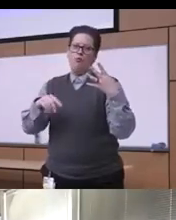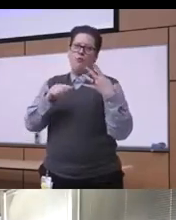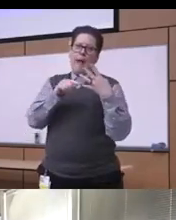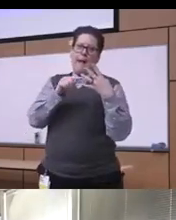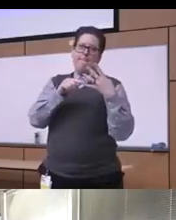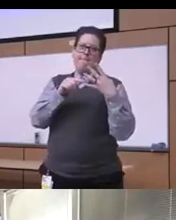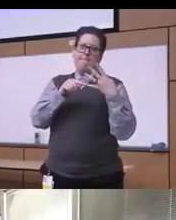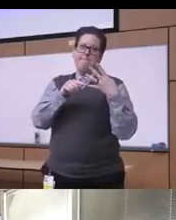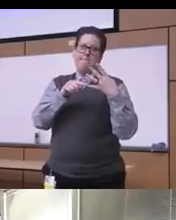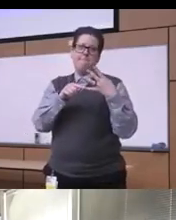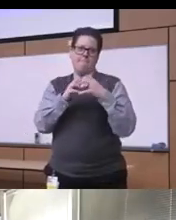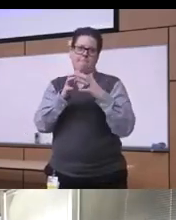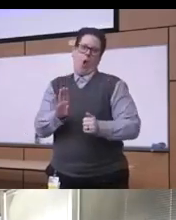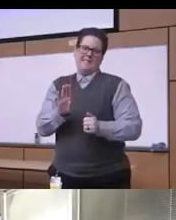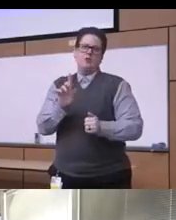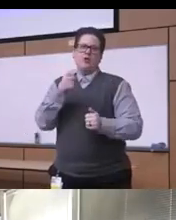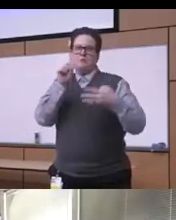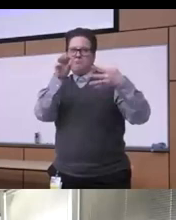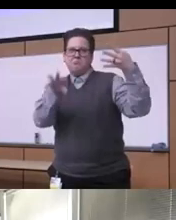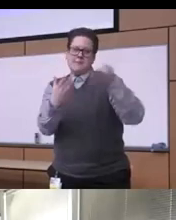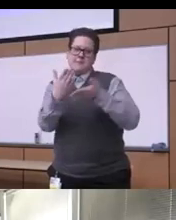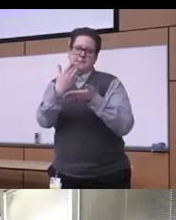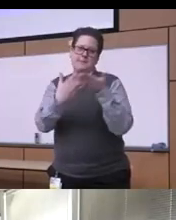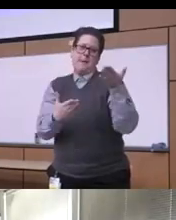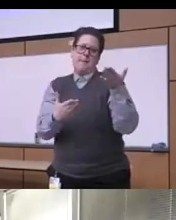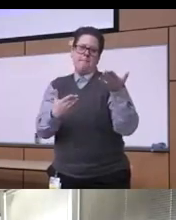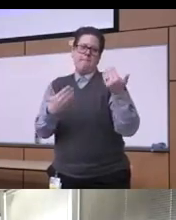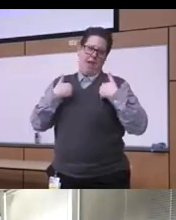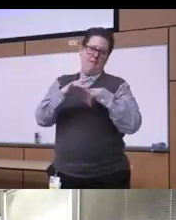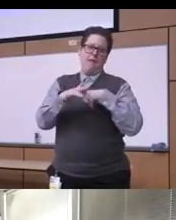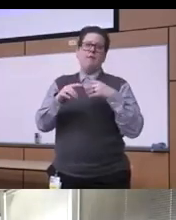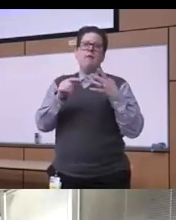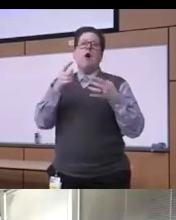in Boston just to give you an idea about some of those we have a grant recently that we got from